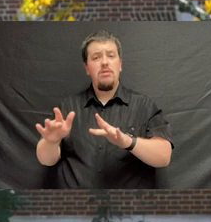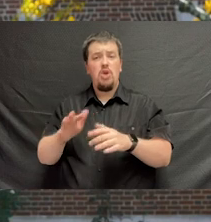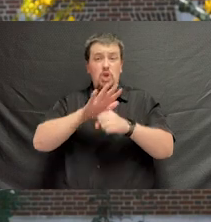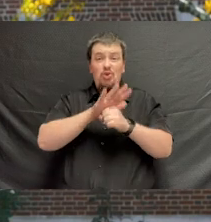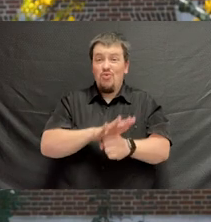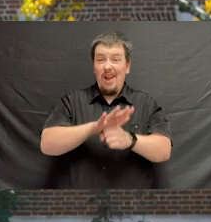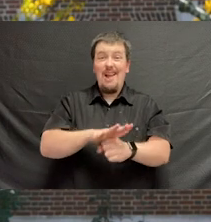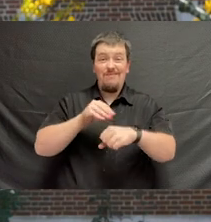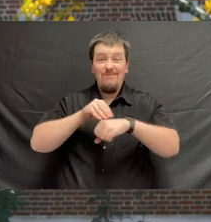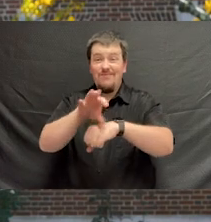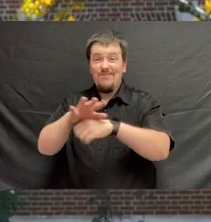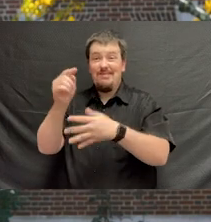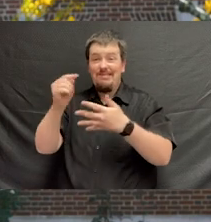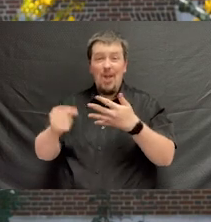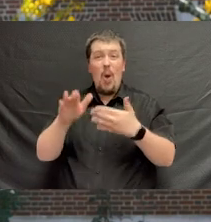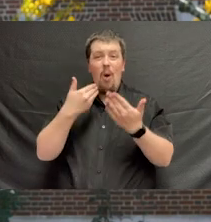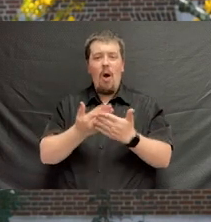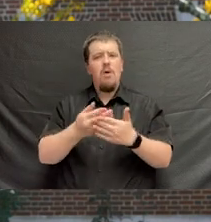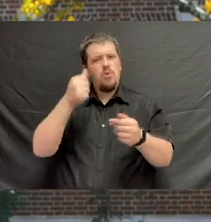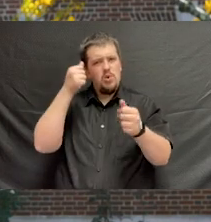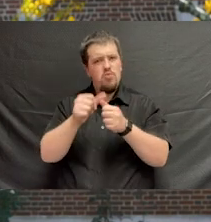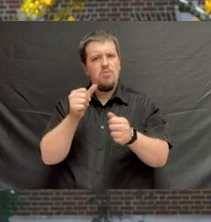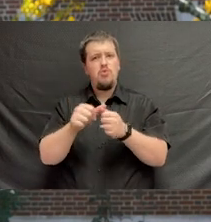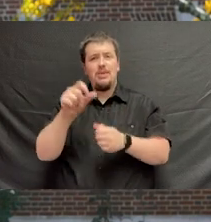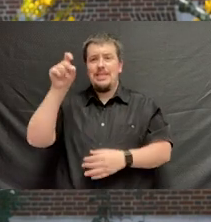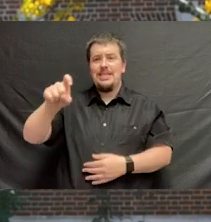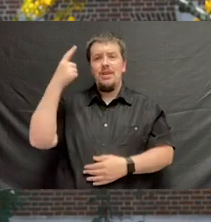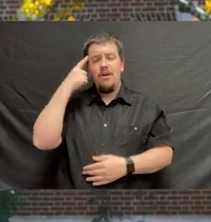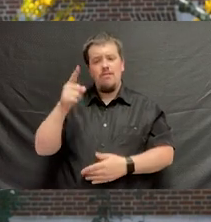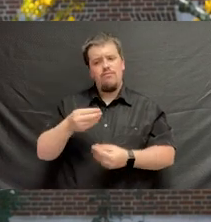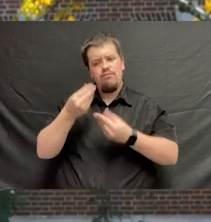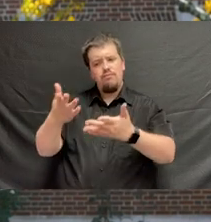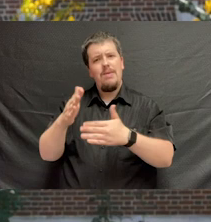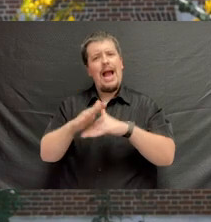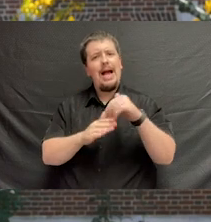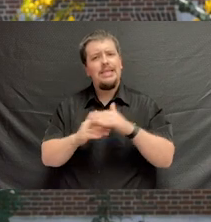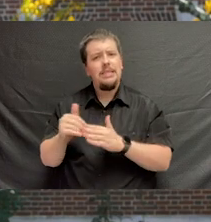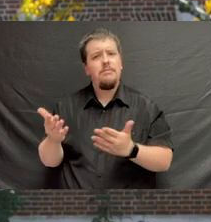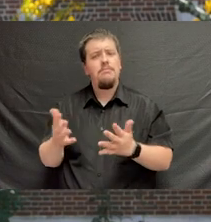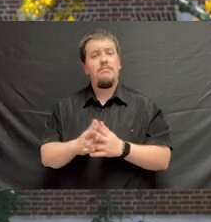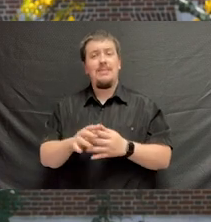Stress effects each of these, and continue to be mindful of the need to nurture kindness.